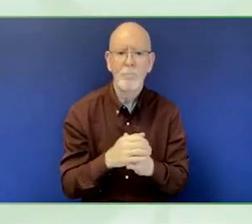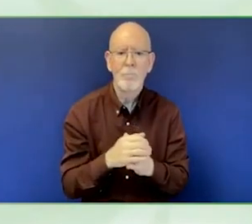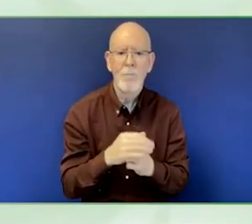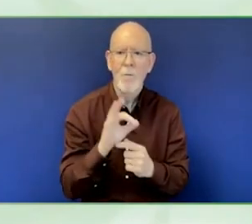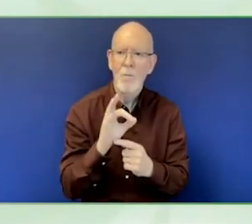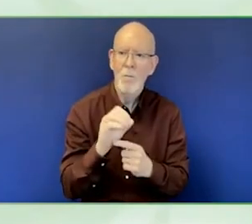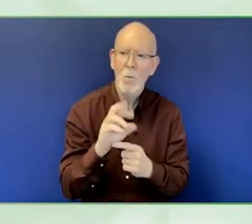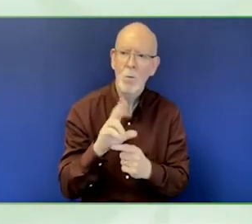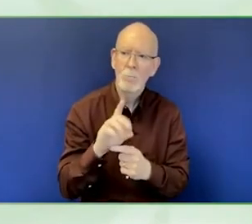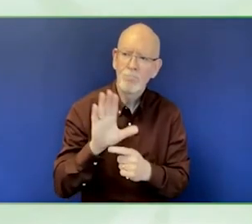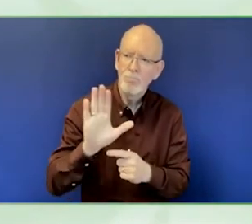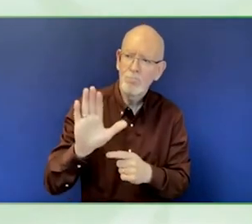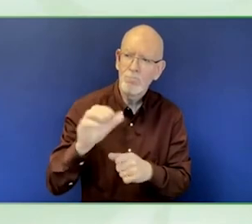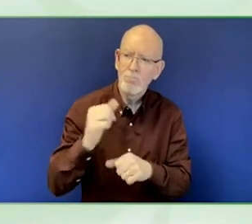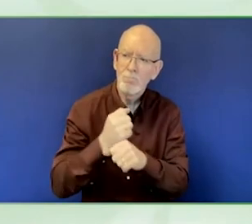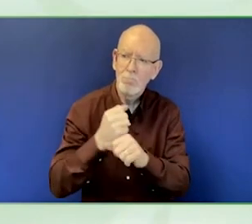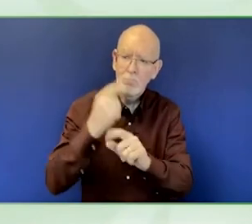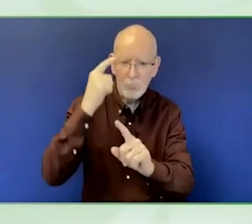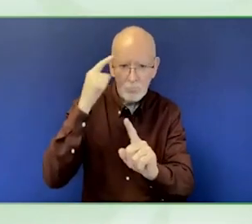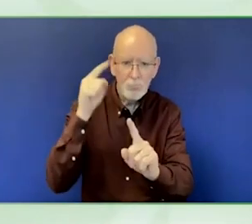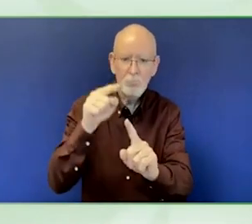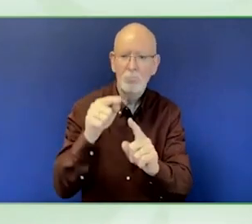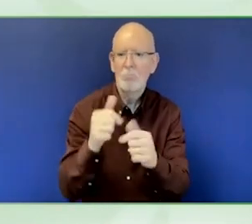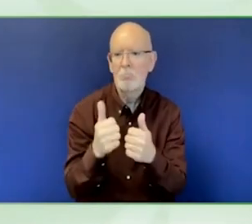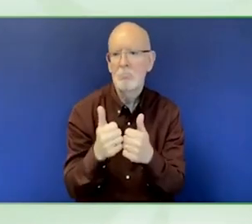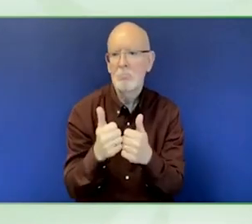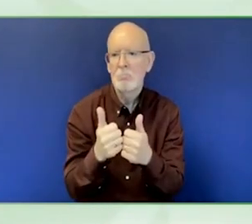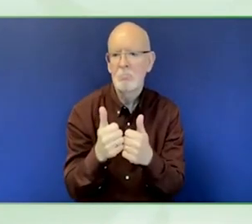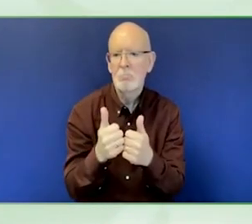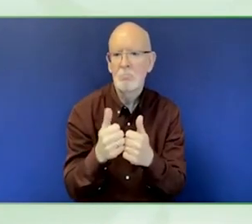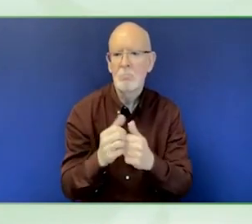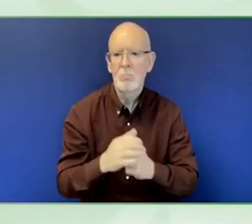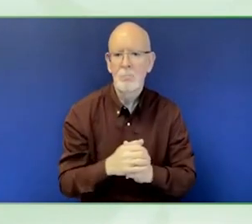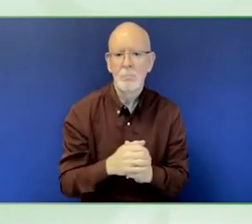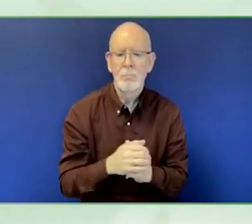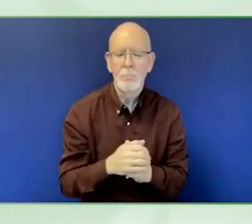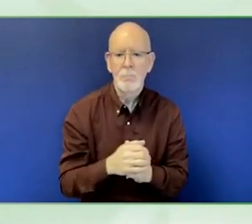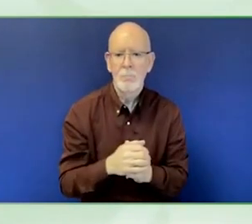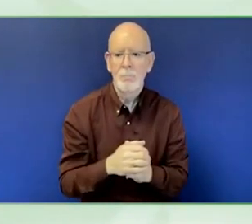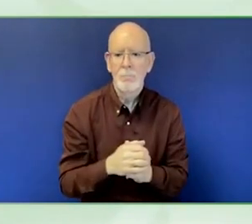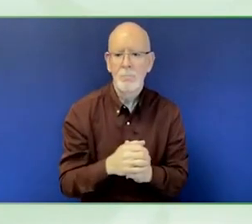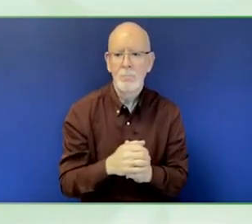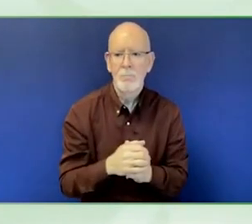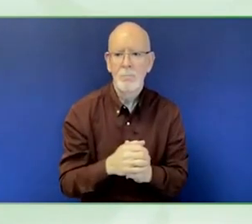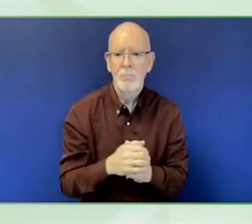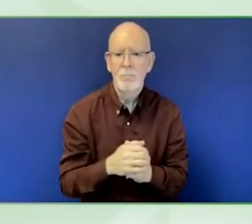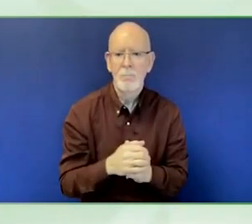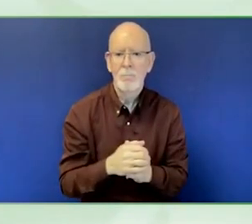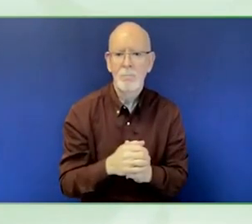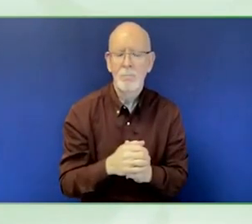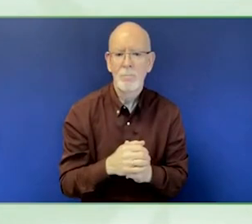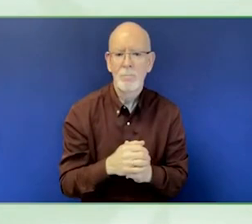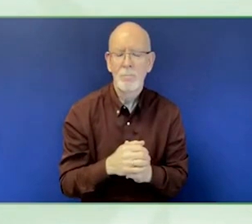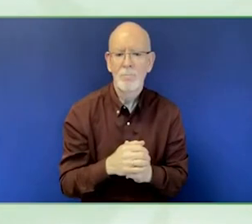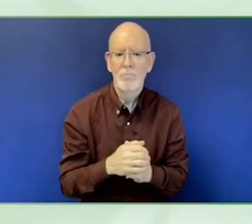D&I agenda is important. The premise you depart from around social justice and the Human Rights